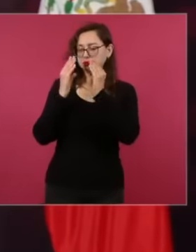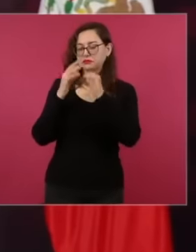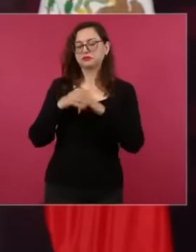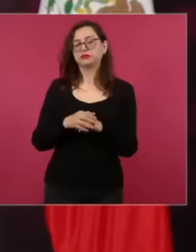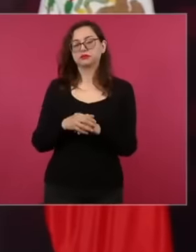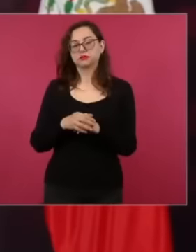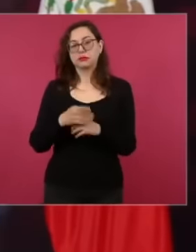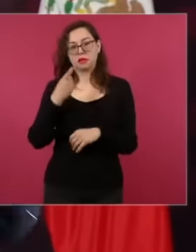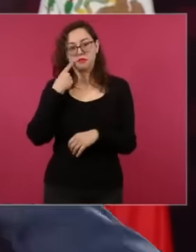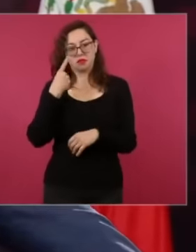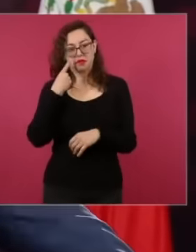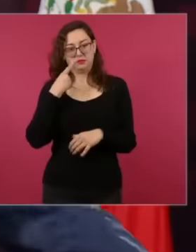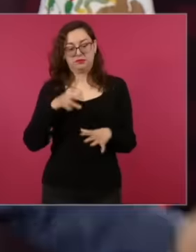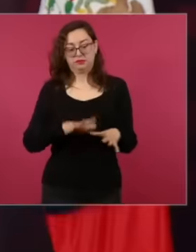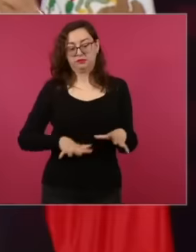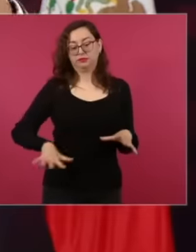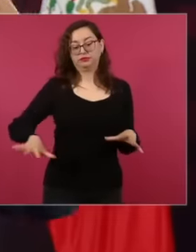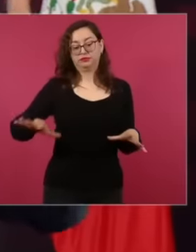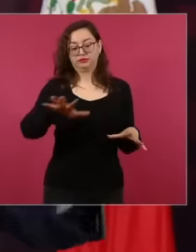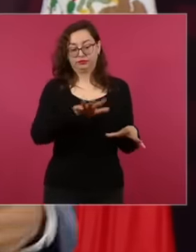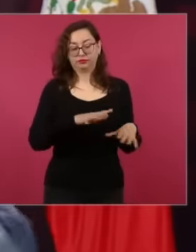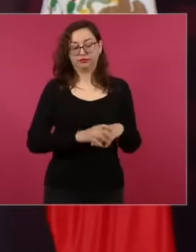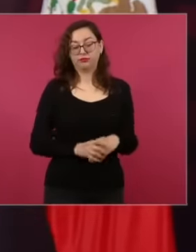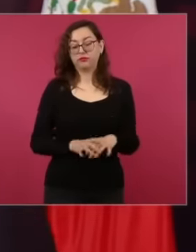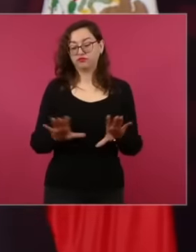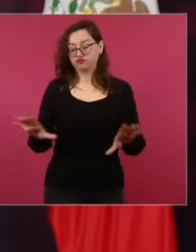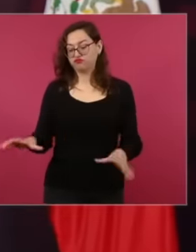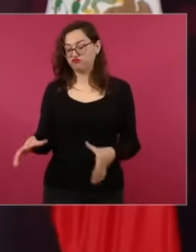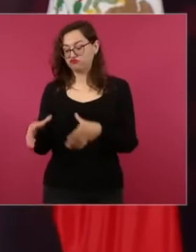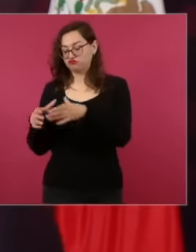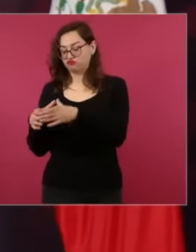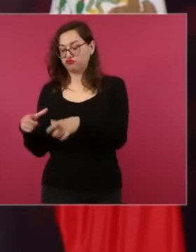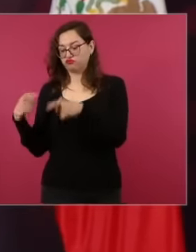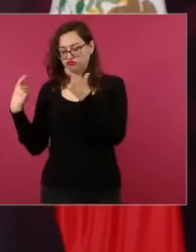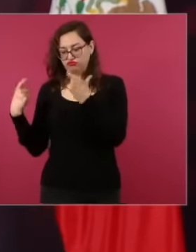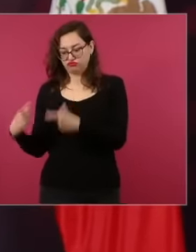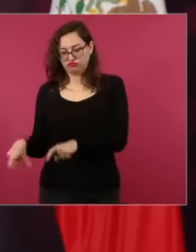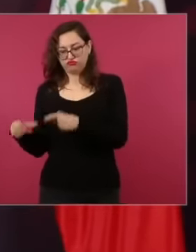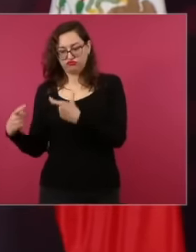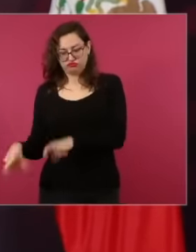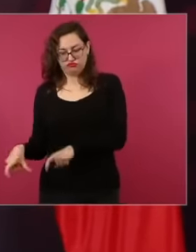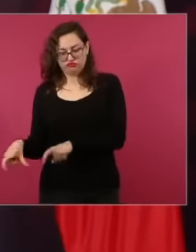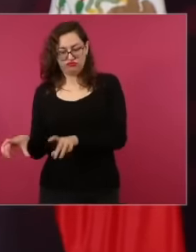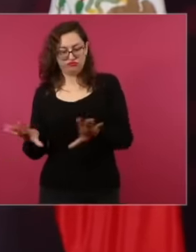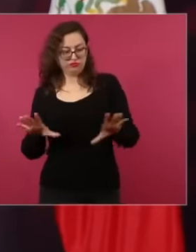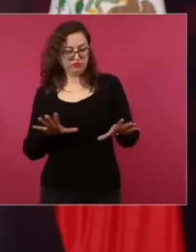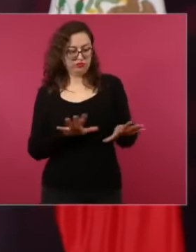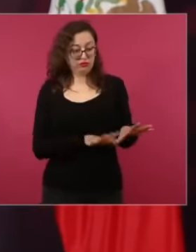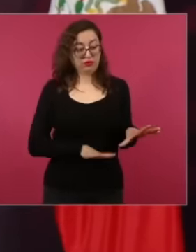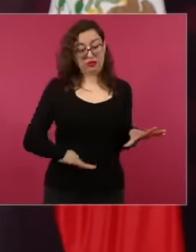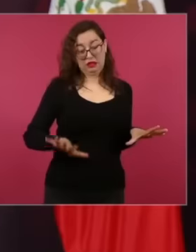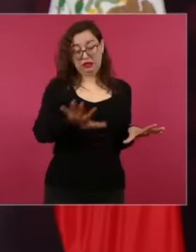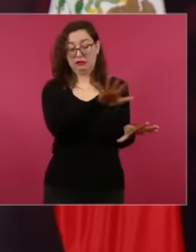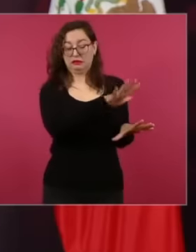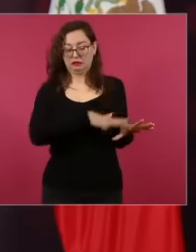and that the accumulation of capital was carried out by the exploitation